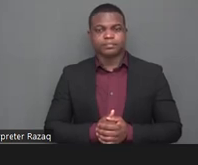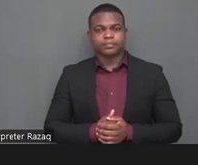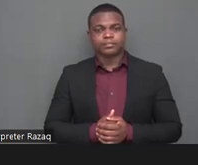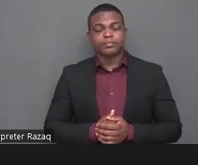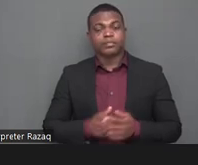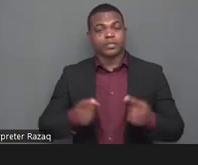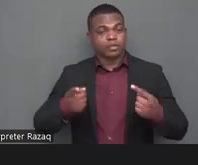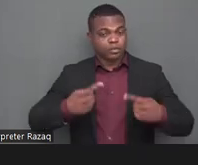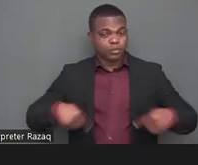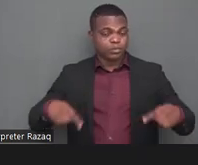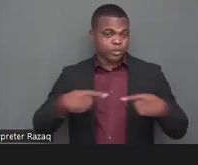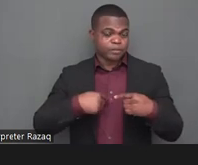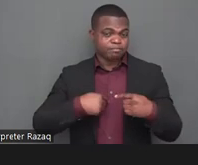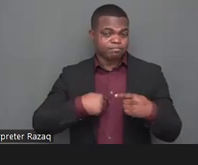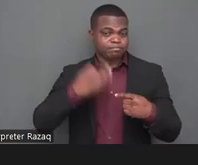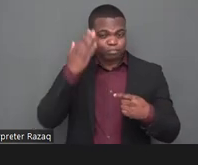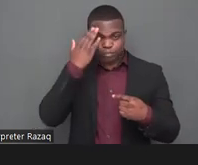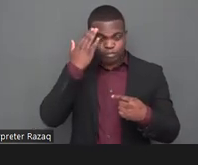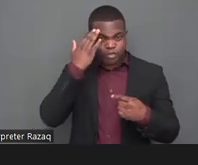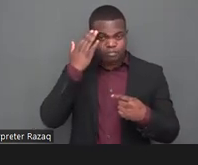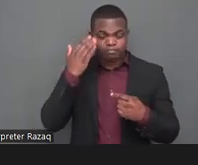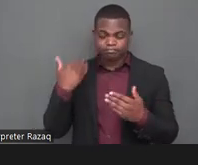i think that from my experience i can say